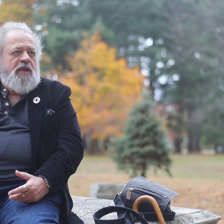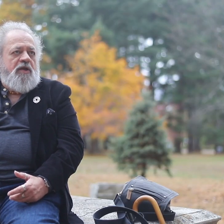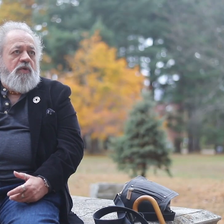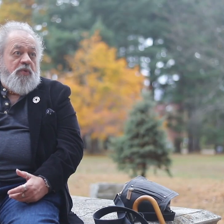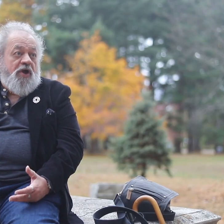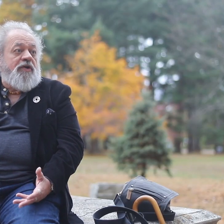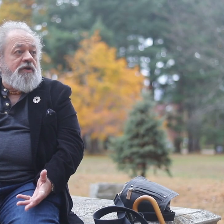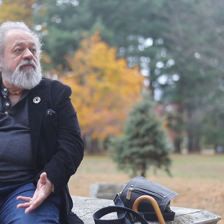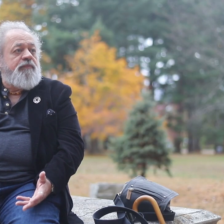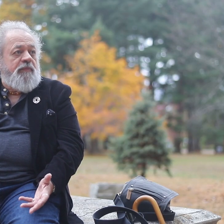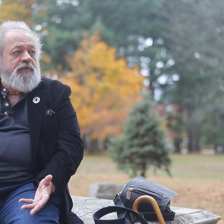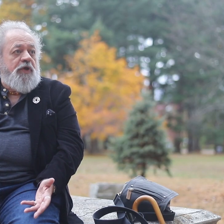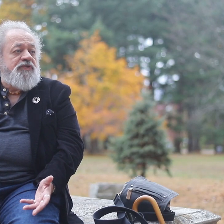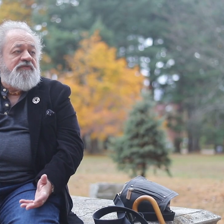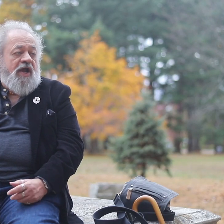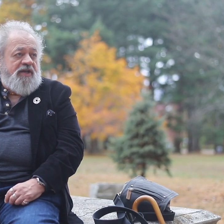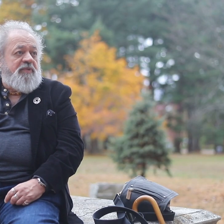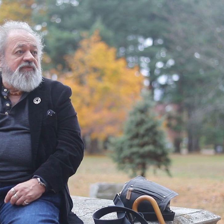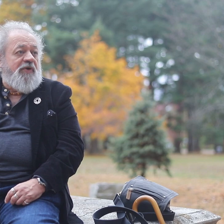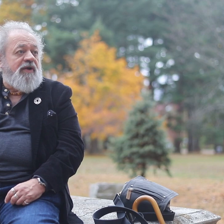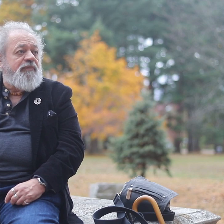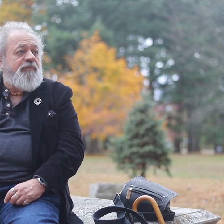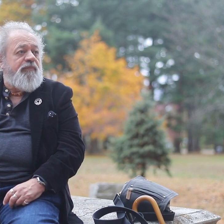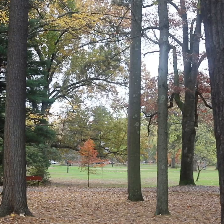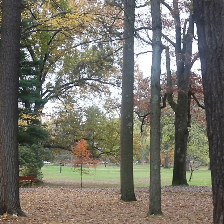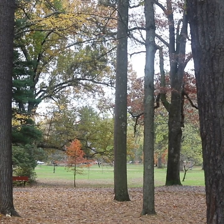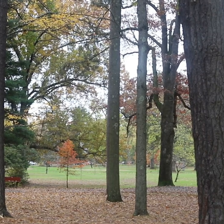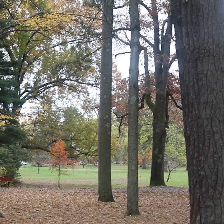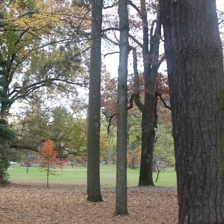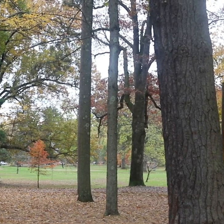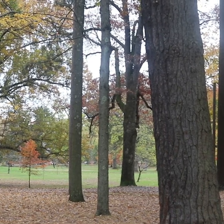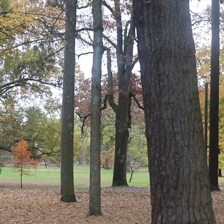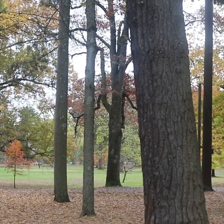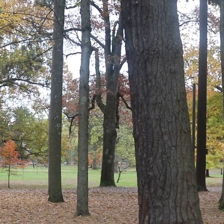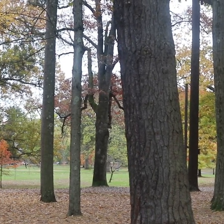honor those who died before. Most people are afraid of death.